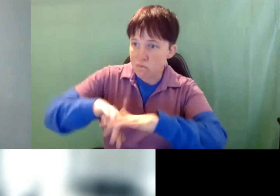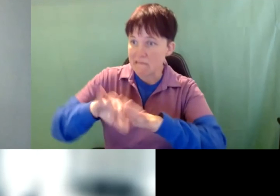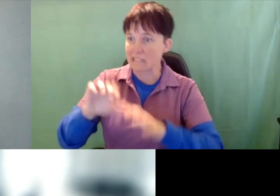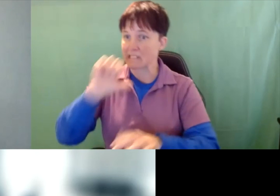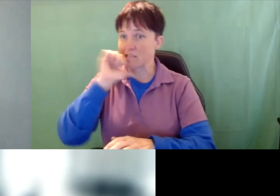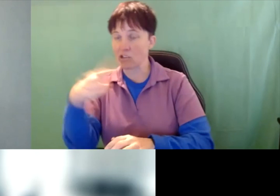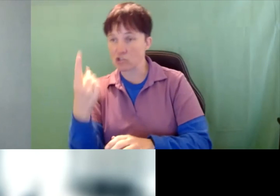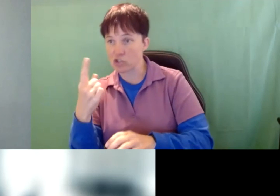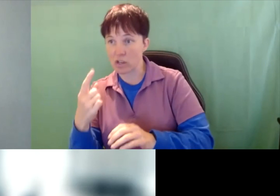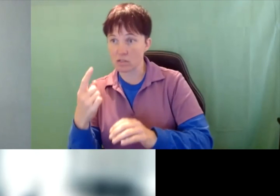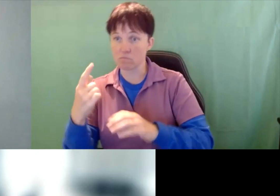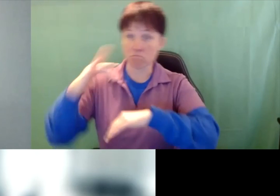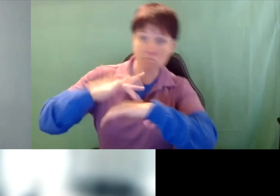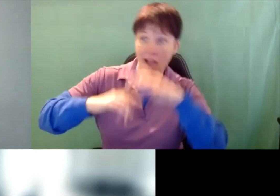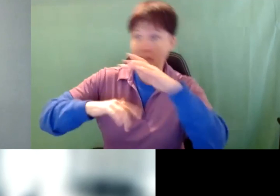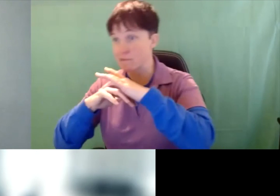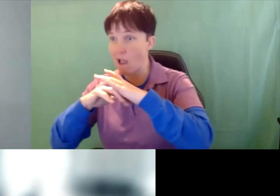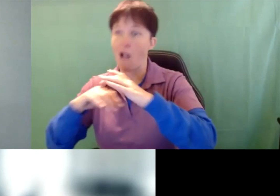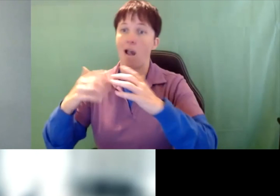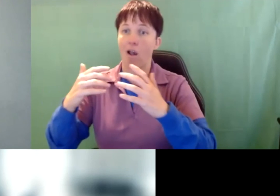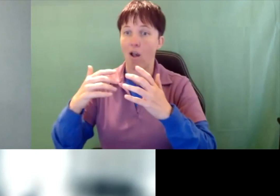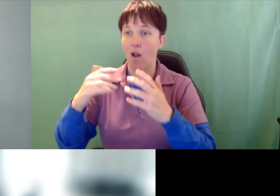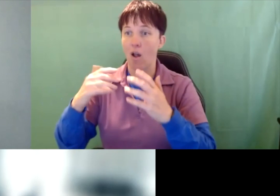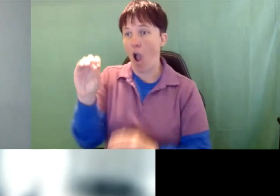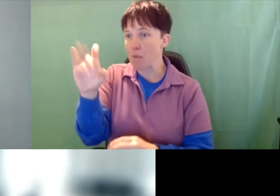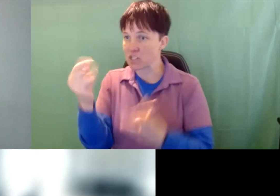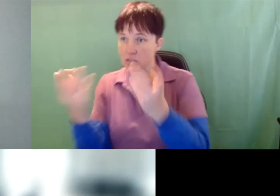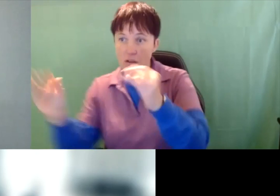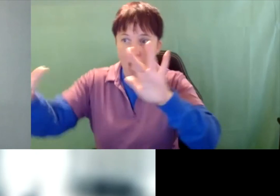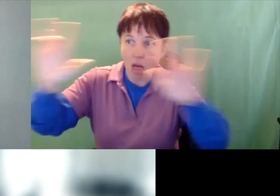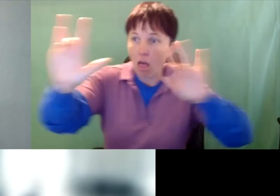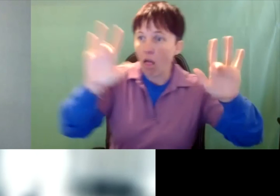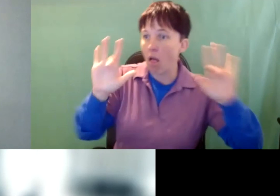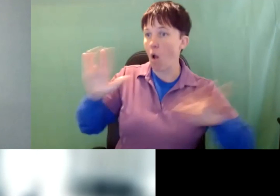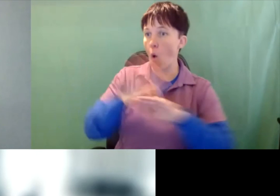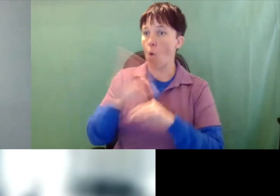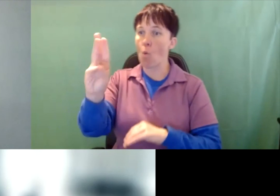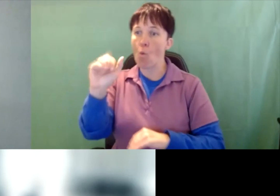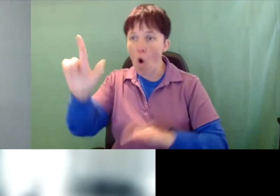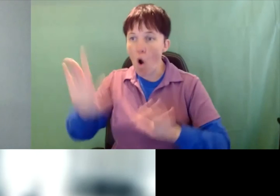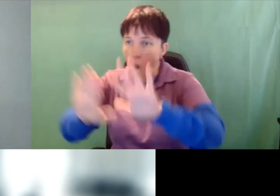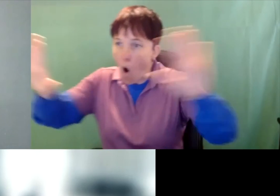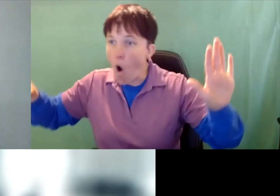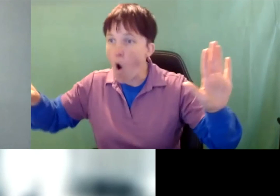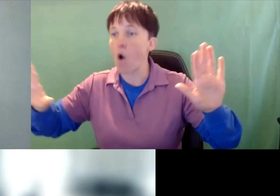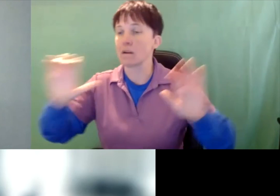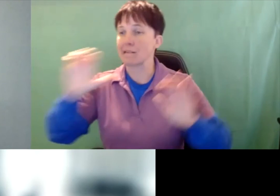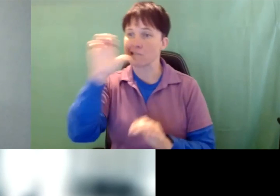tactile objects on the wall, or it's not just putting in calendar system, or giving them